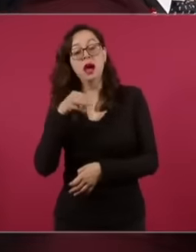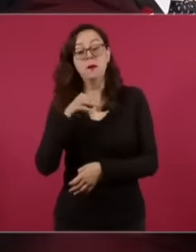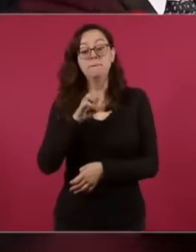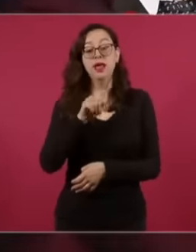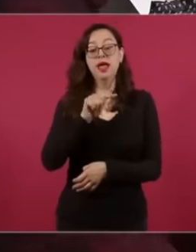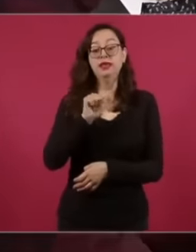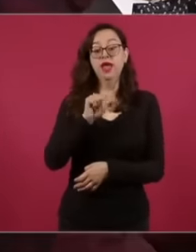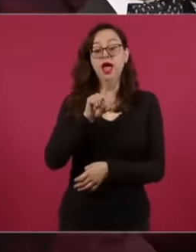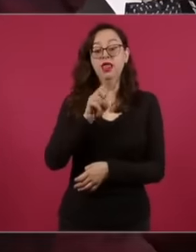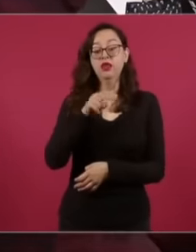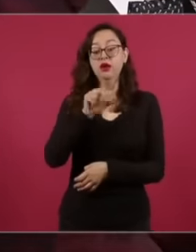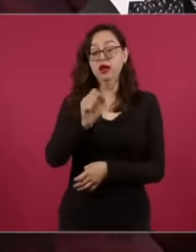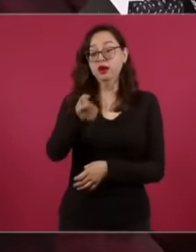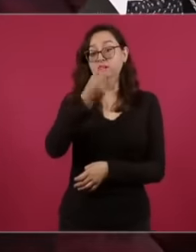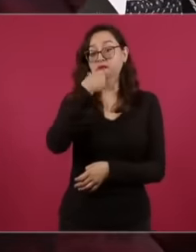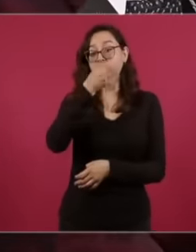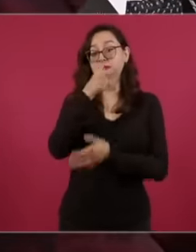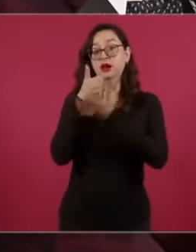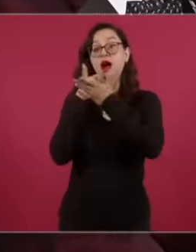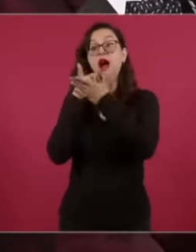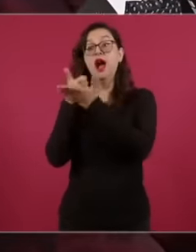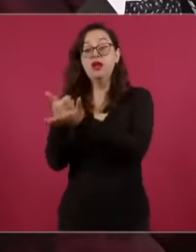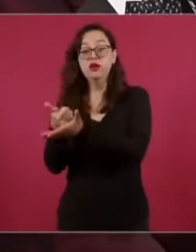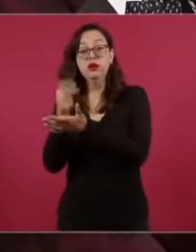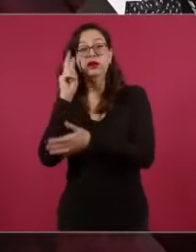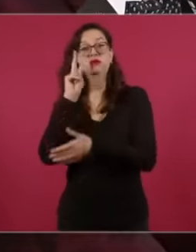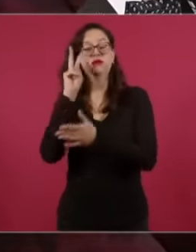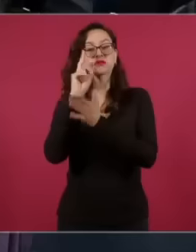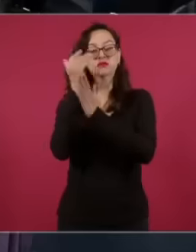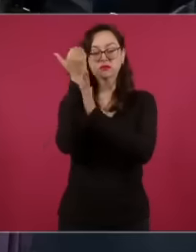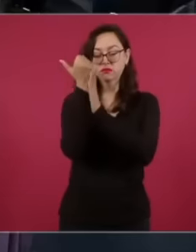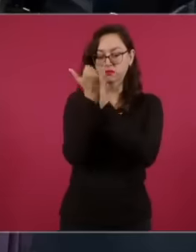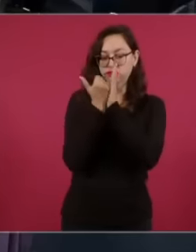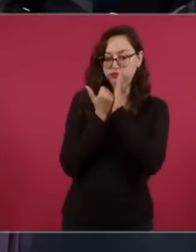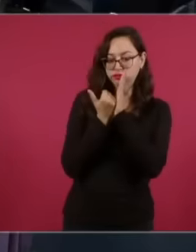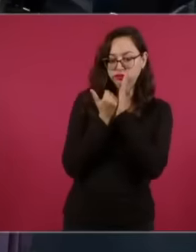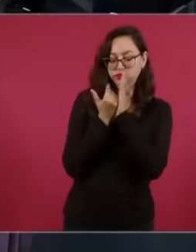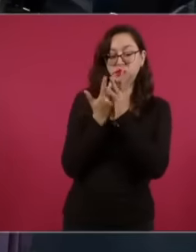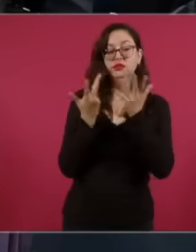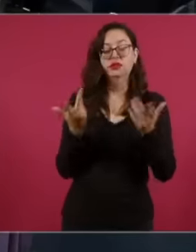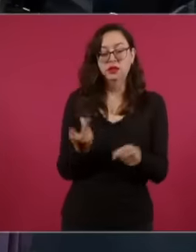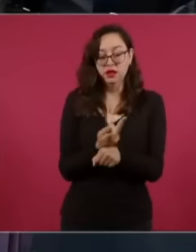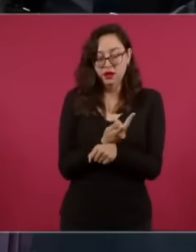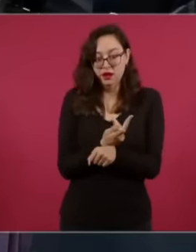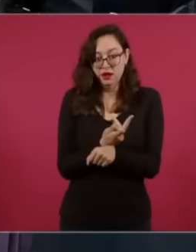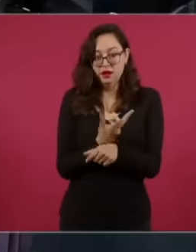with Alejandro with Dr. Alejandro Swarch. And then I was aware of the problem that there is.